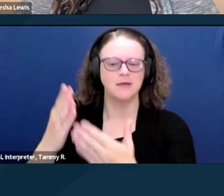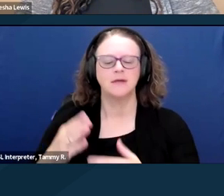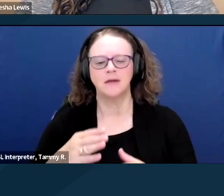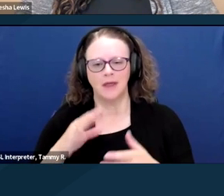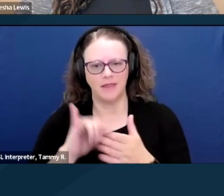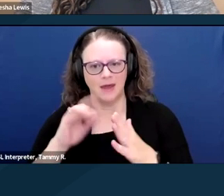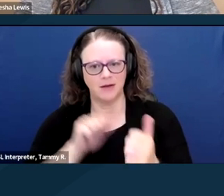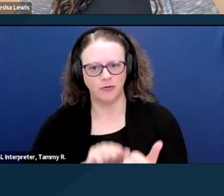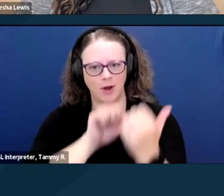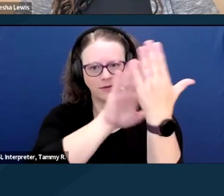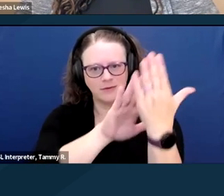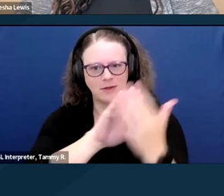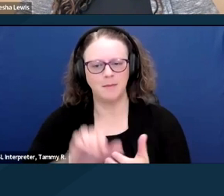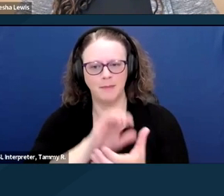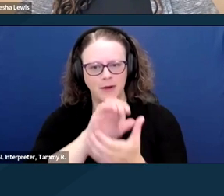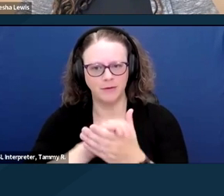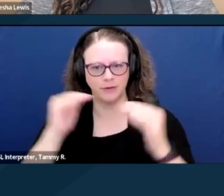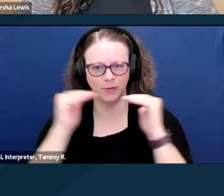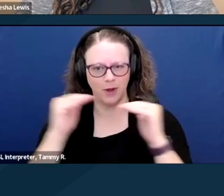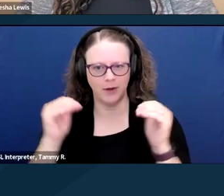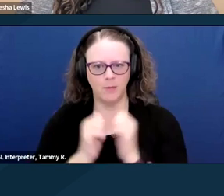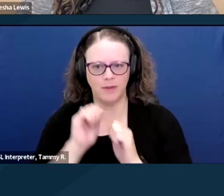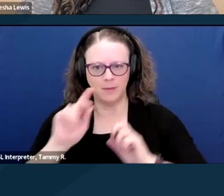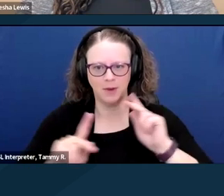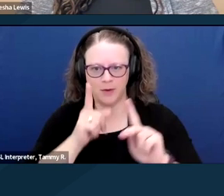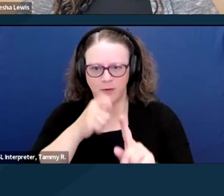But one of the important parts of our advocacy